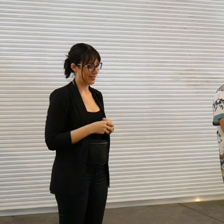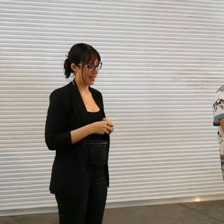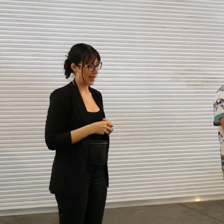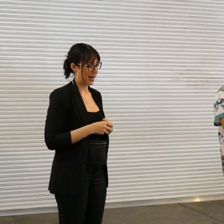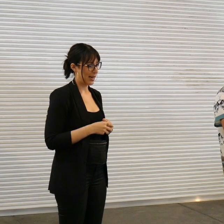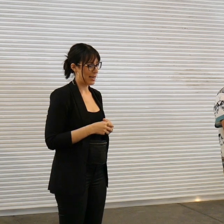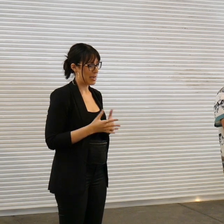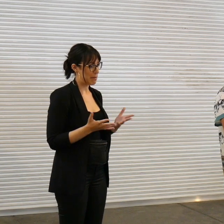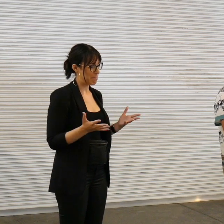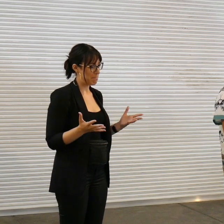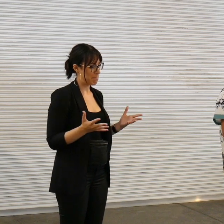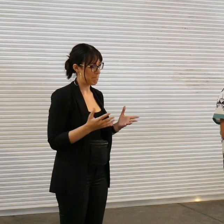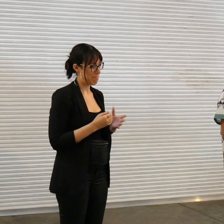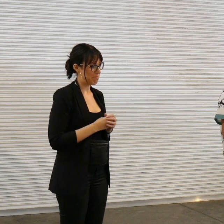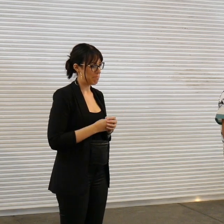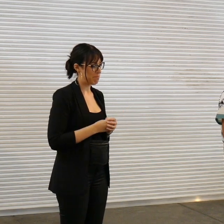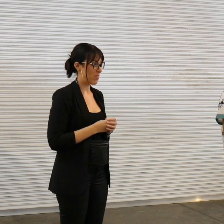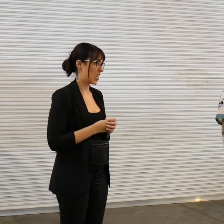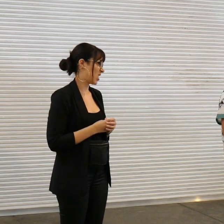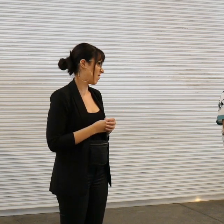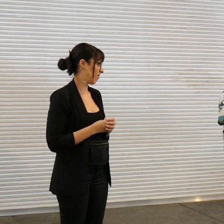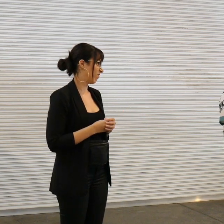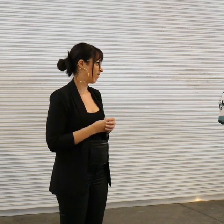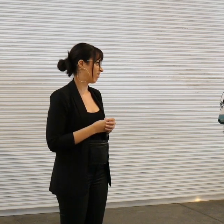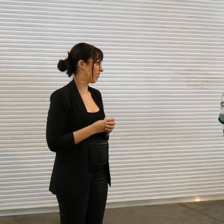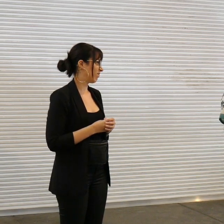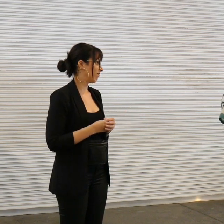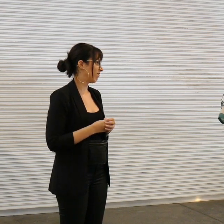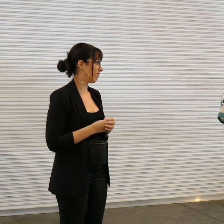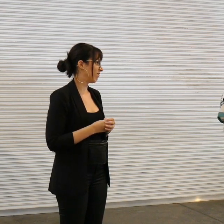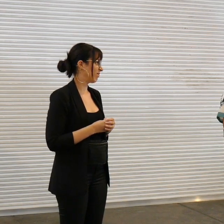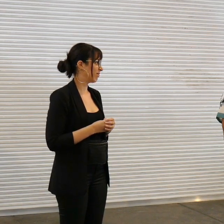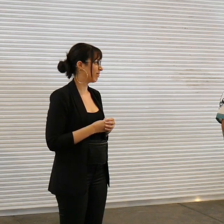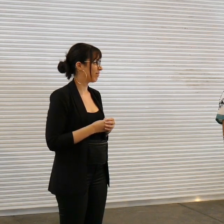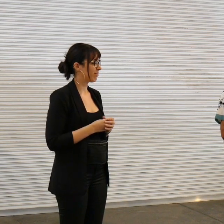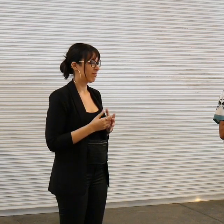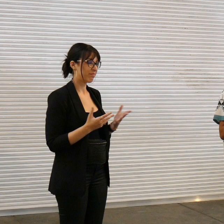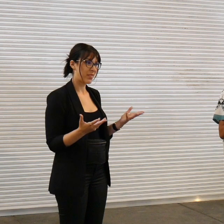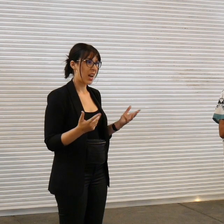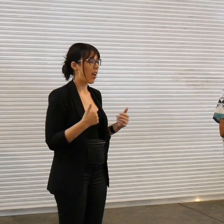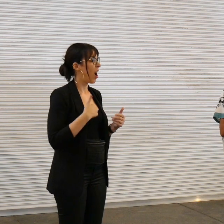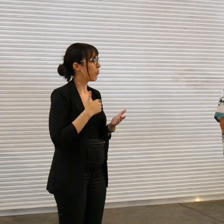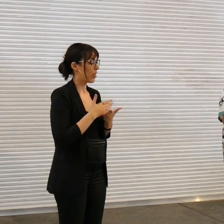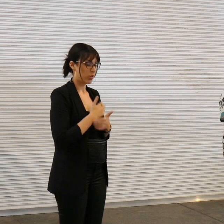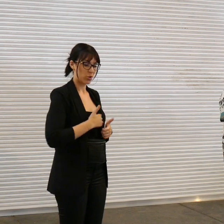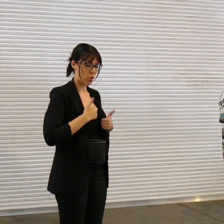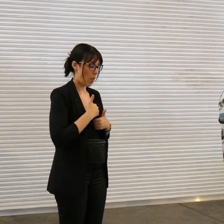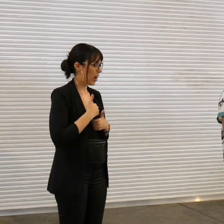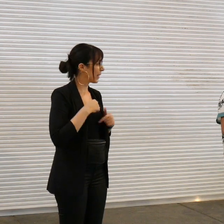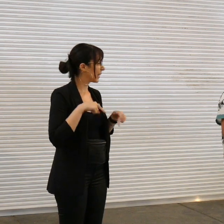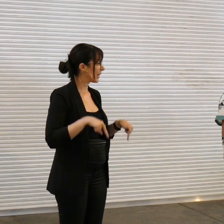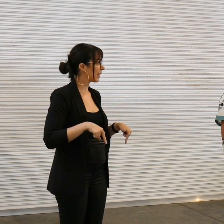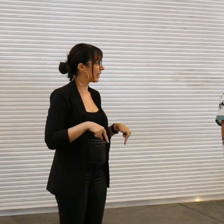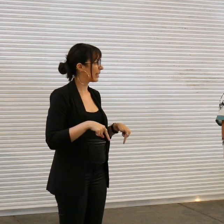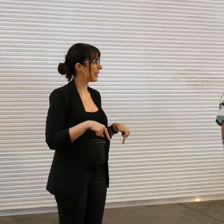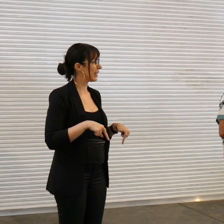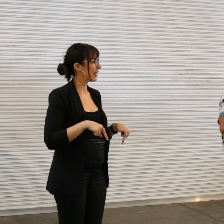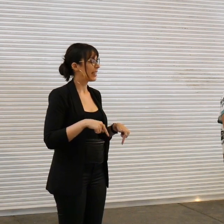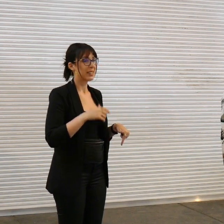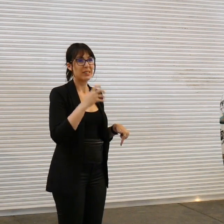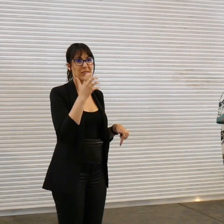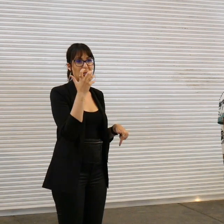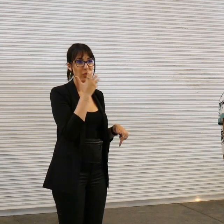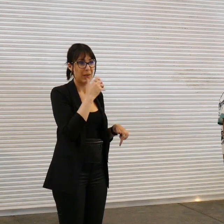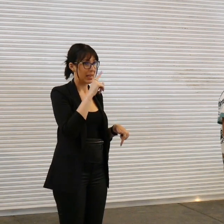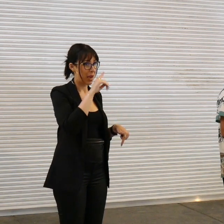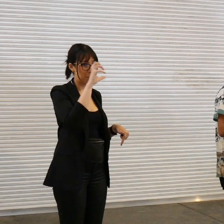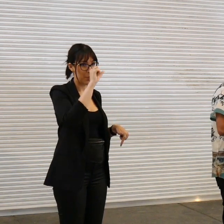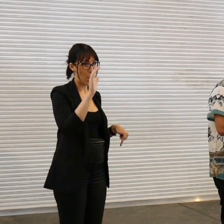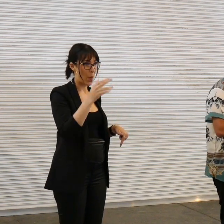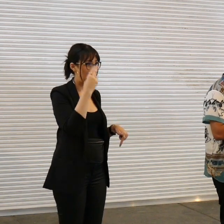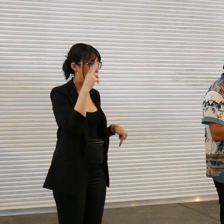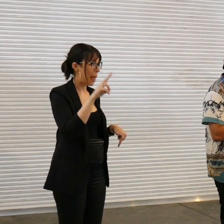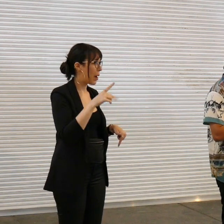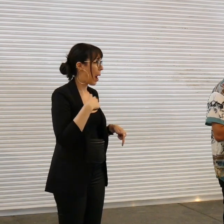um yeah instead of repeating myself had a great time here apologies can't remember your name always terrible with names